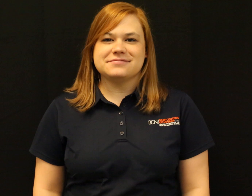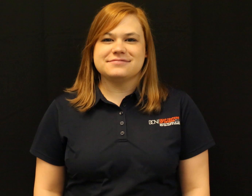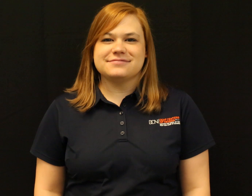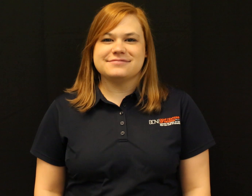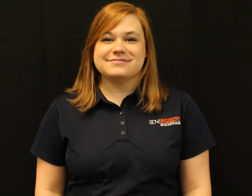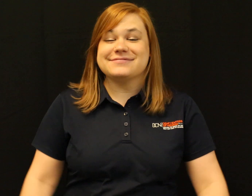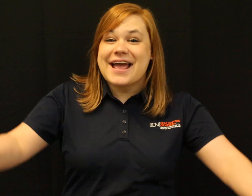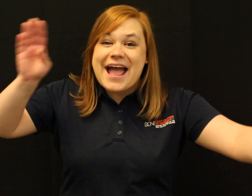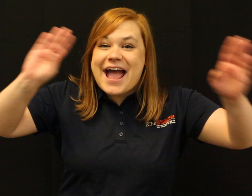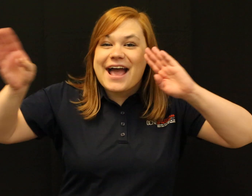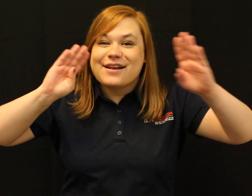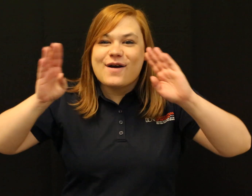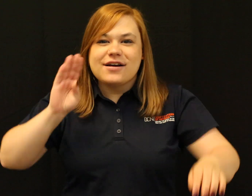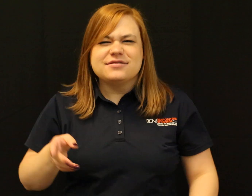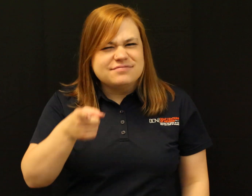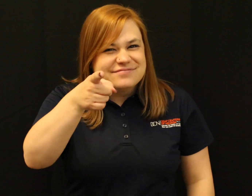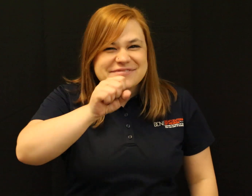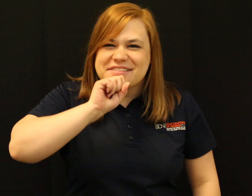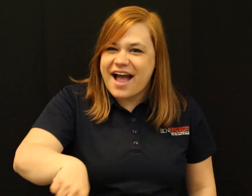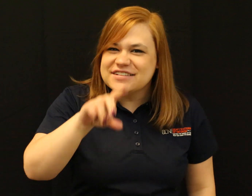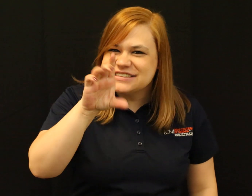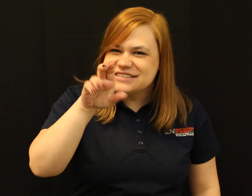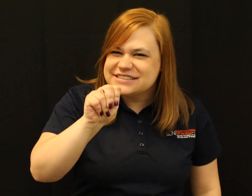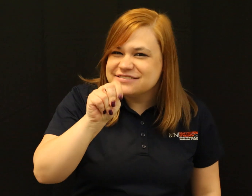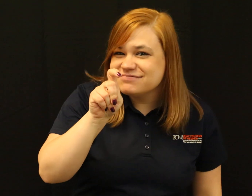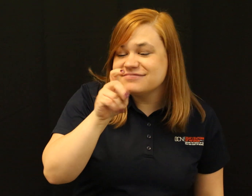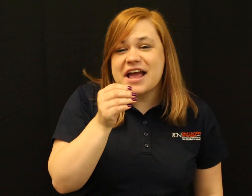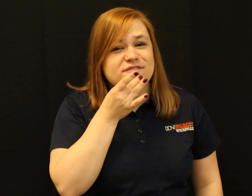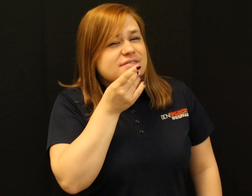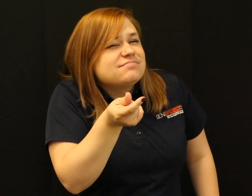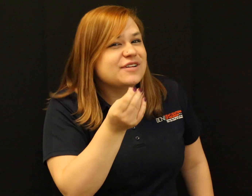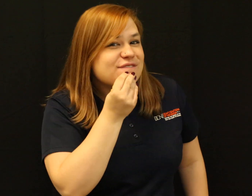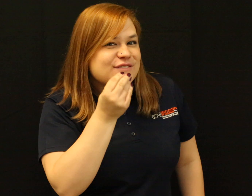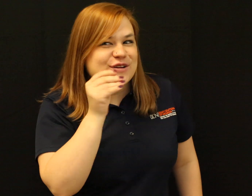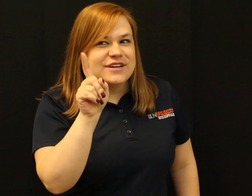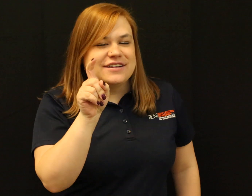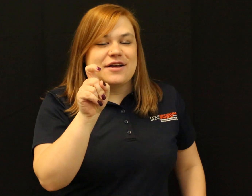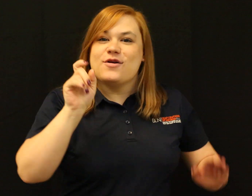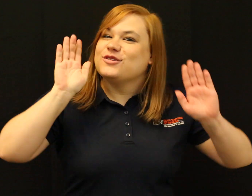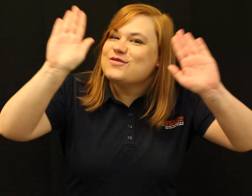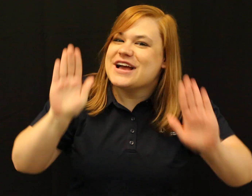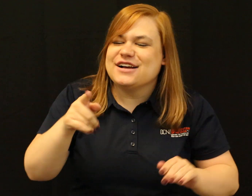Hello! Do you love DCN? Do you love yummy food? Wonderful!